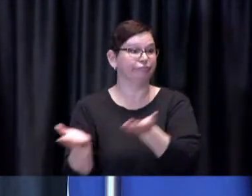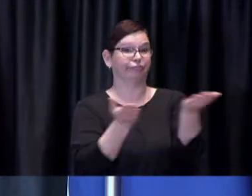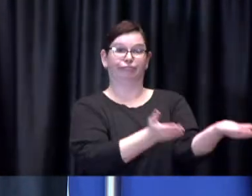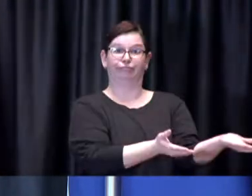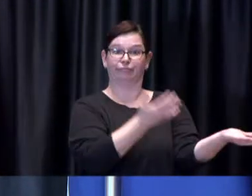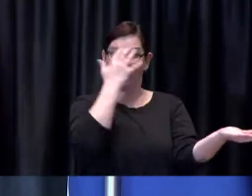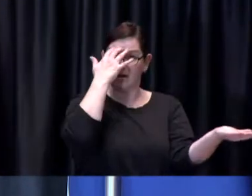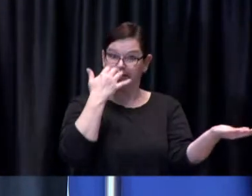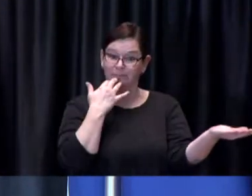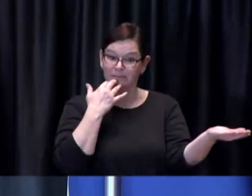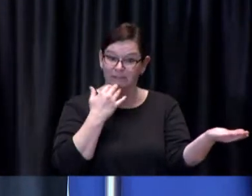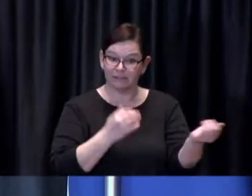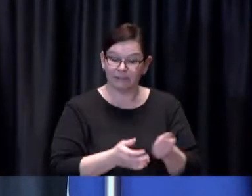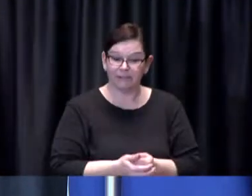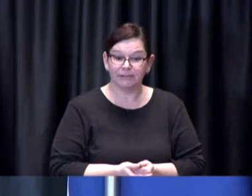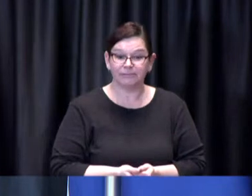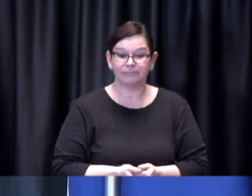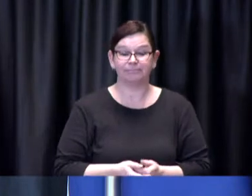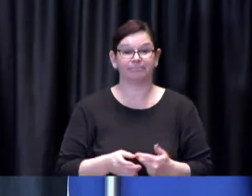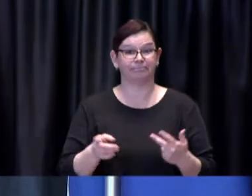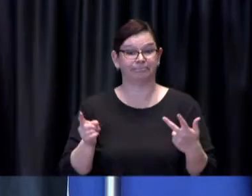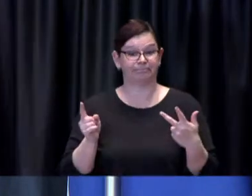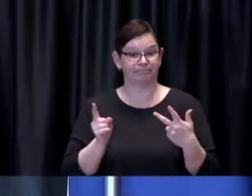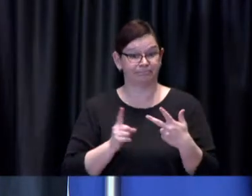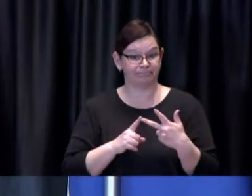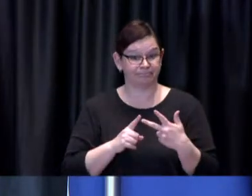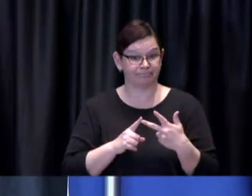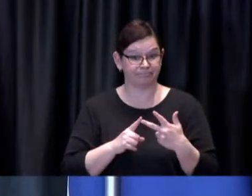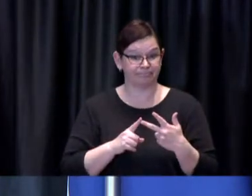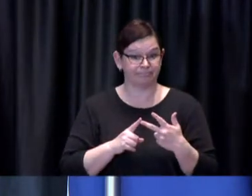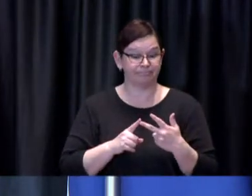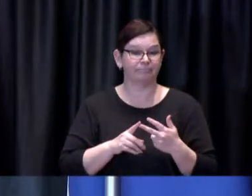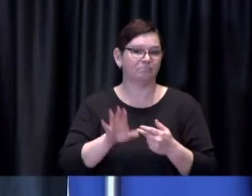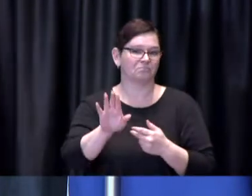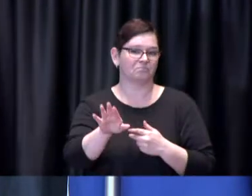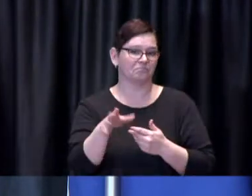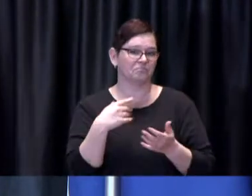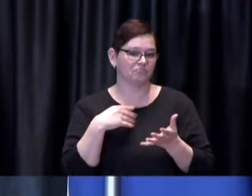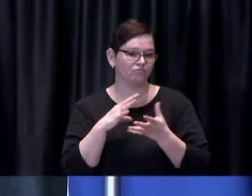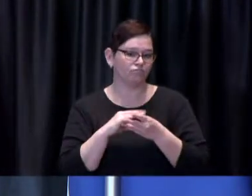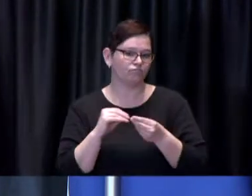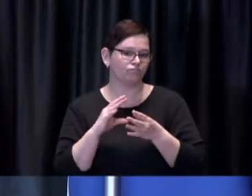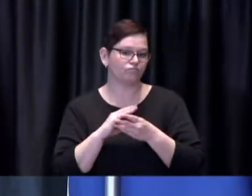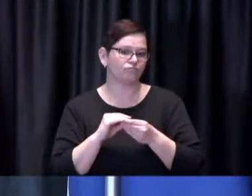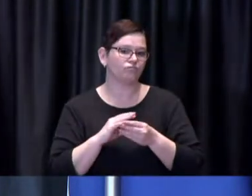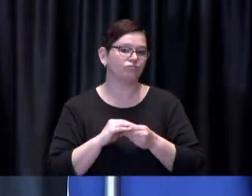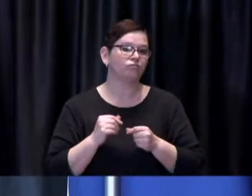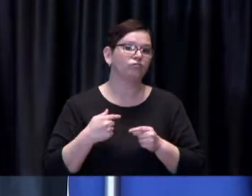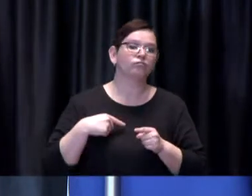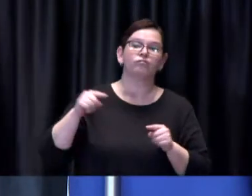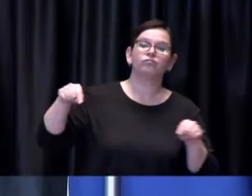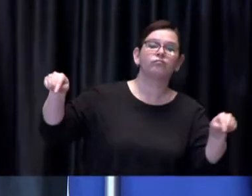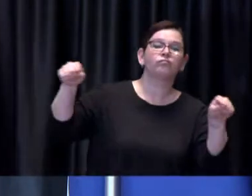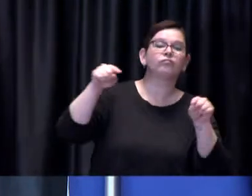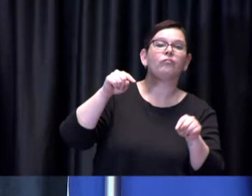And third, anecdotally, I'm hearing from colleagues at Toronto hospitals that increasingly,